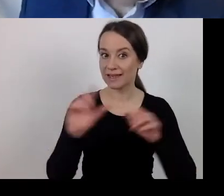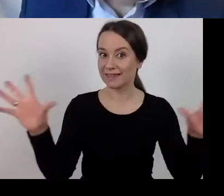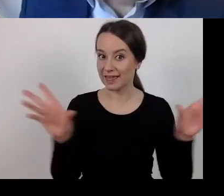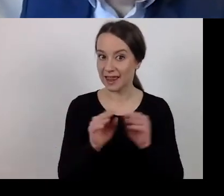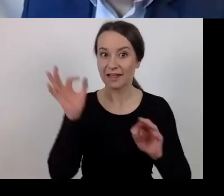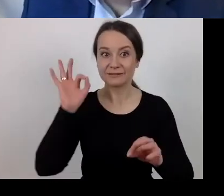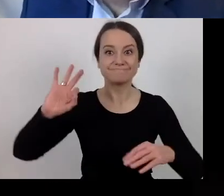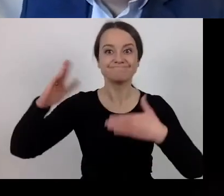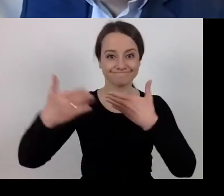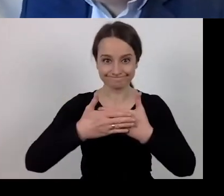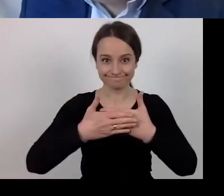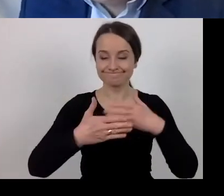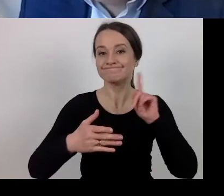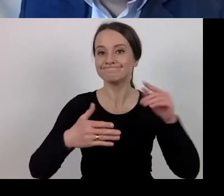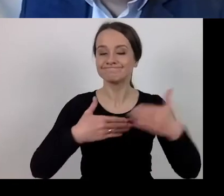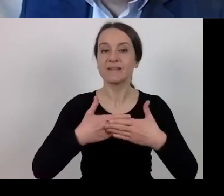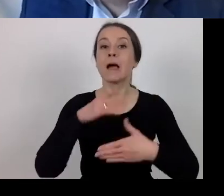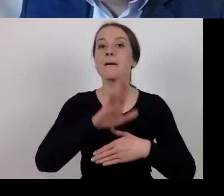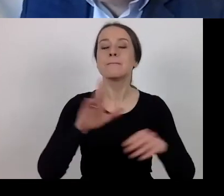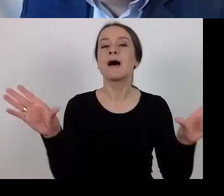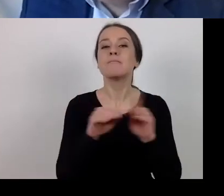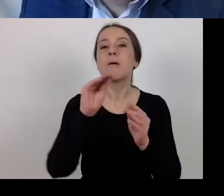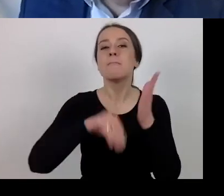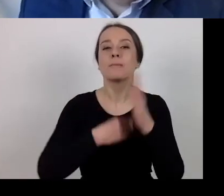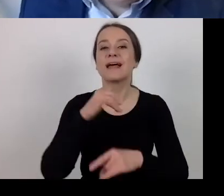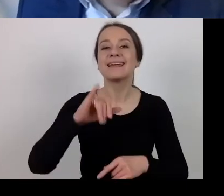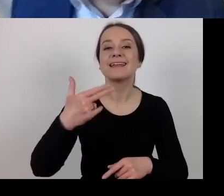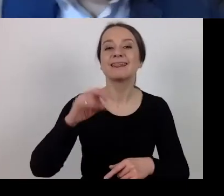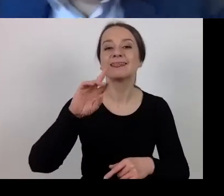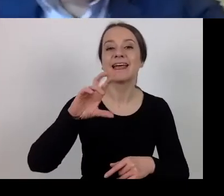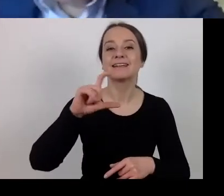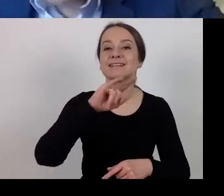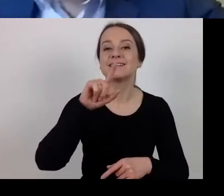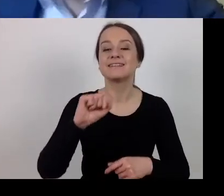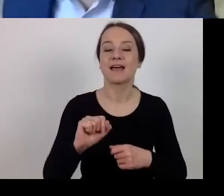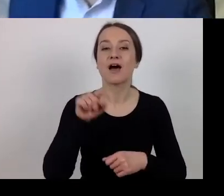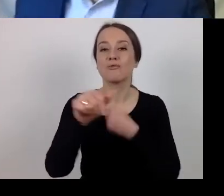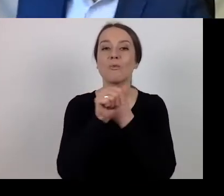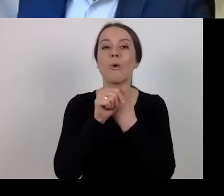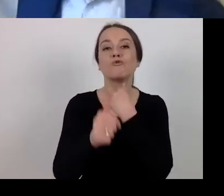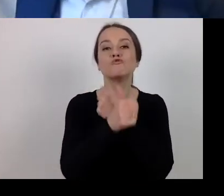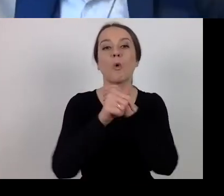have a spousal agreement so there are no bases